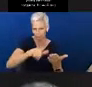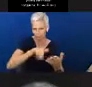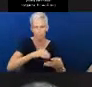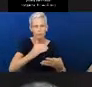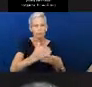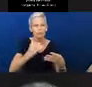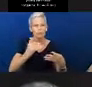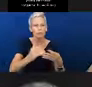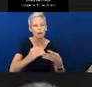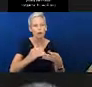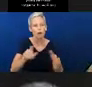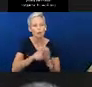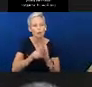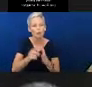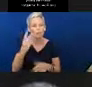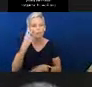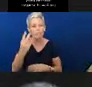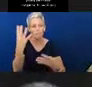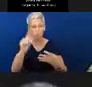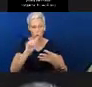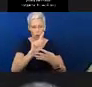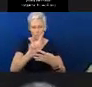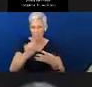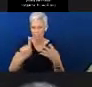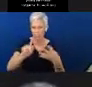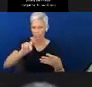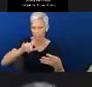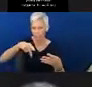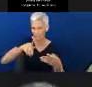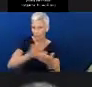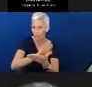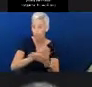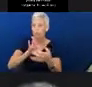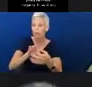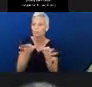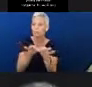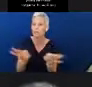You'll see that there are four different tip sheets on language. That's because there are five